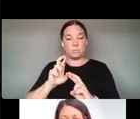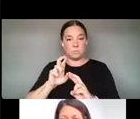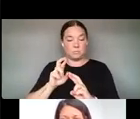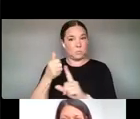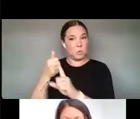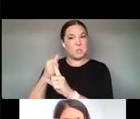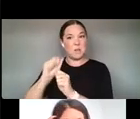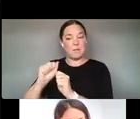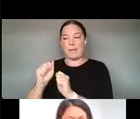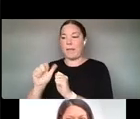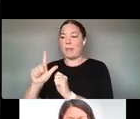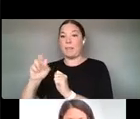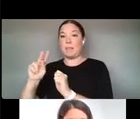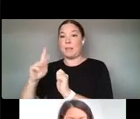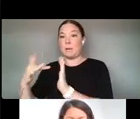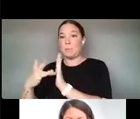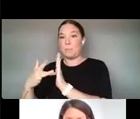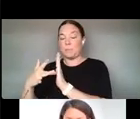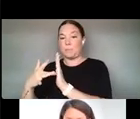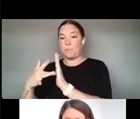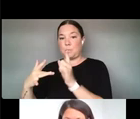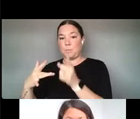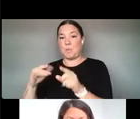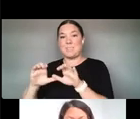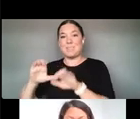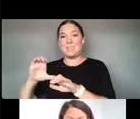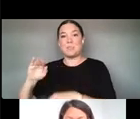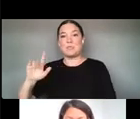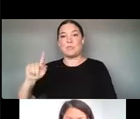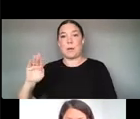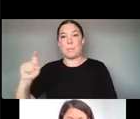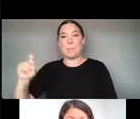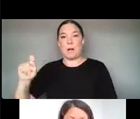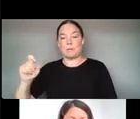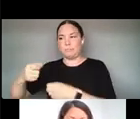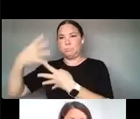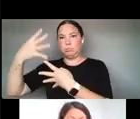THAT'S IN THE CHAT BOX AND CHECK OUT THE FULL REPORT. IT'S NOW AVAILABLE FOR DOWNLOAD. BUT